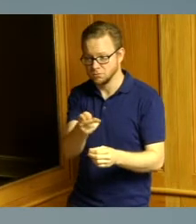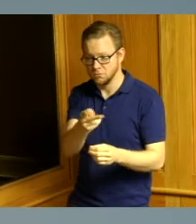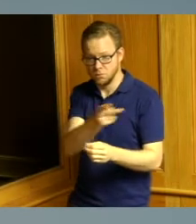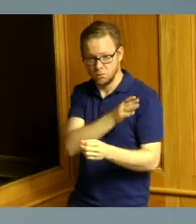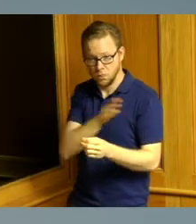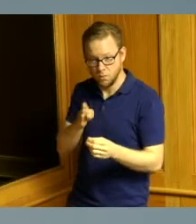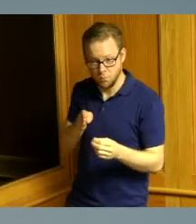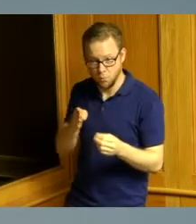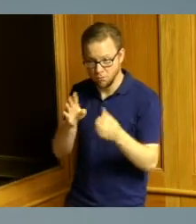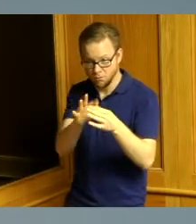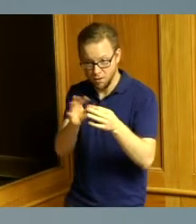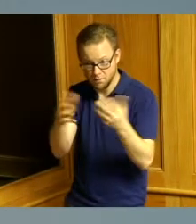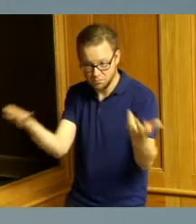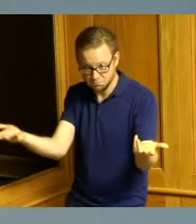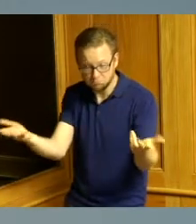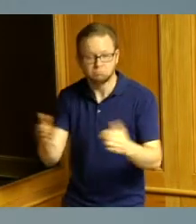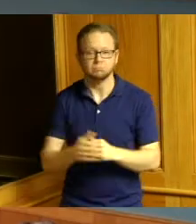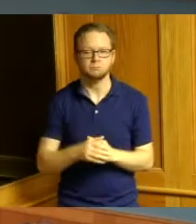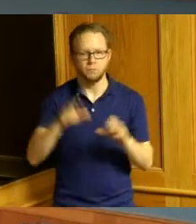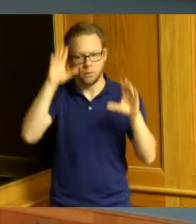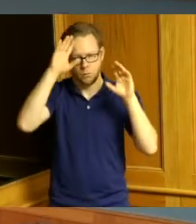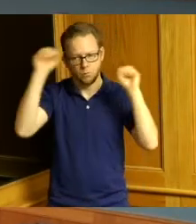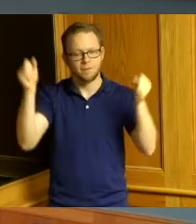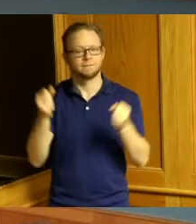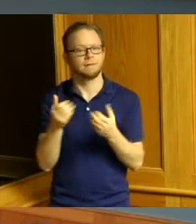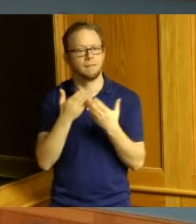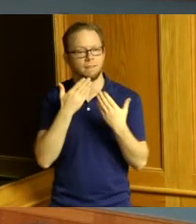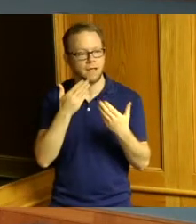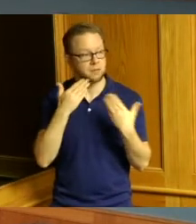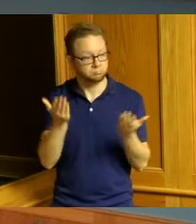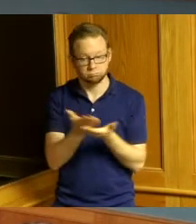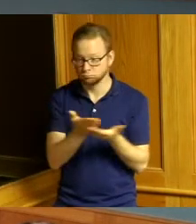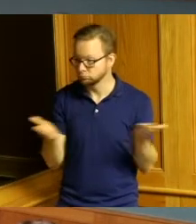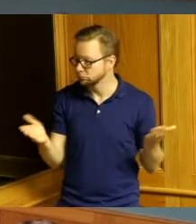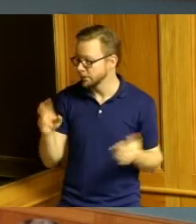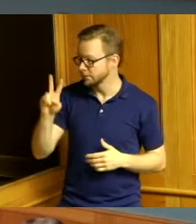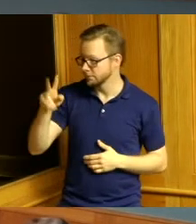Commissioners thank you so much Jeff I'll open it up to Vice President Reece you have any comments